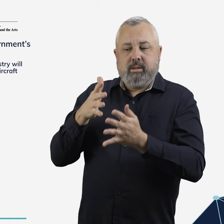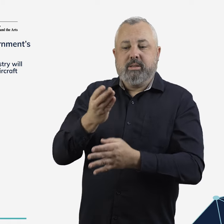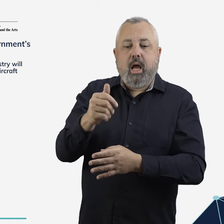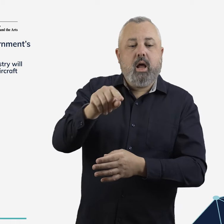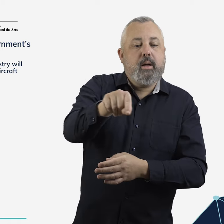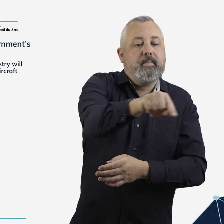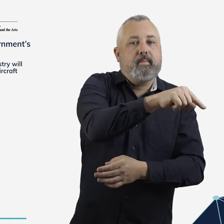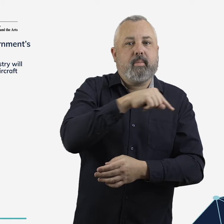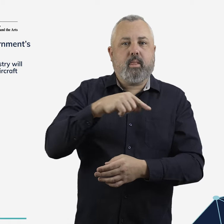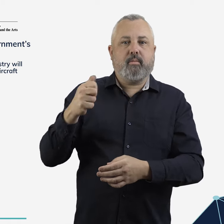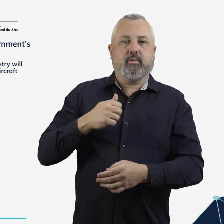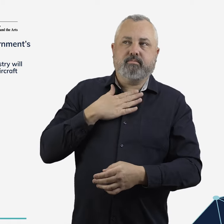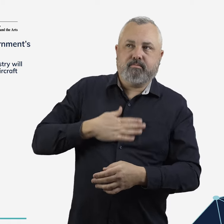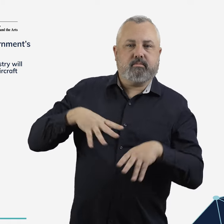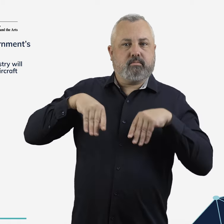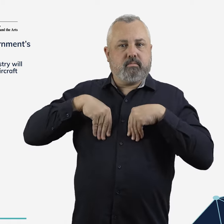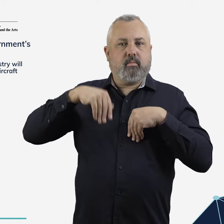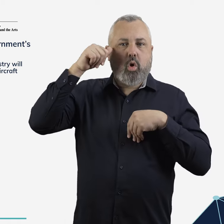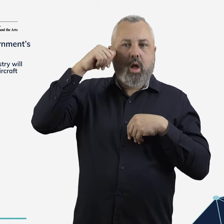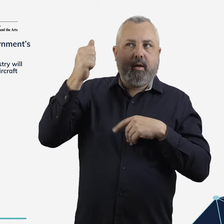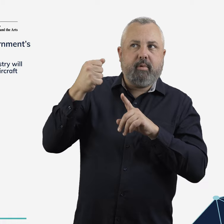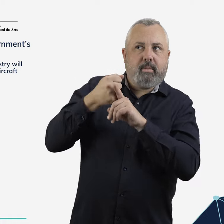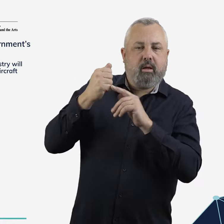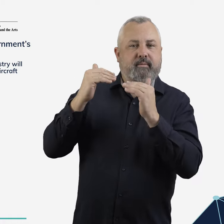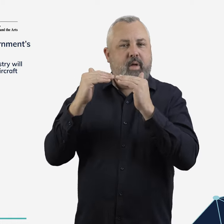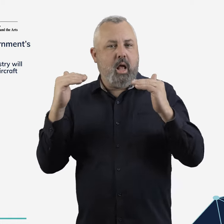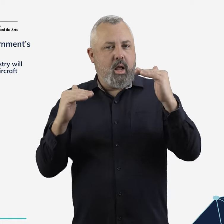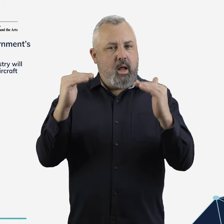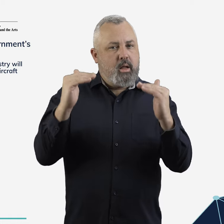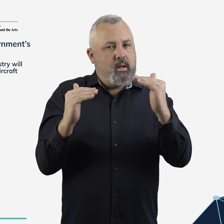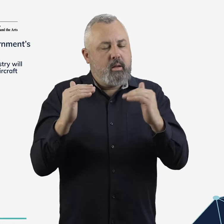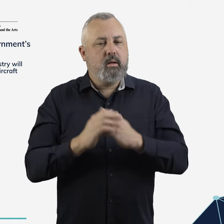noise should be shared equitably across residential areas.